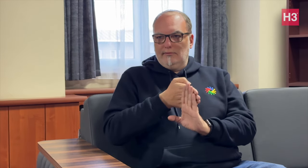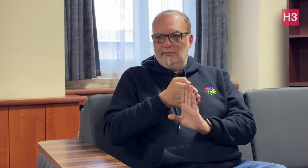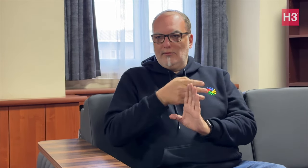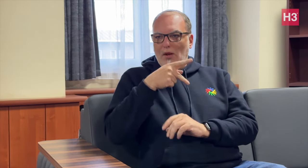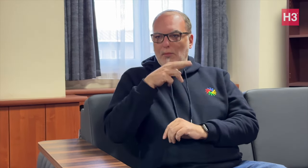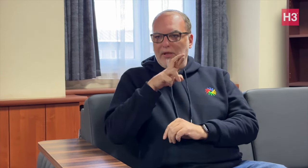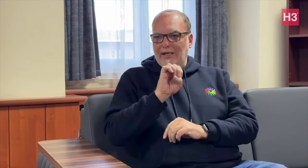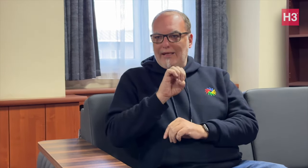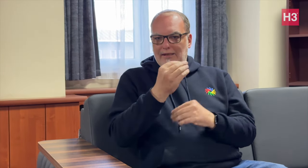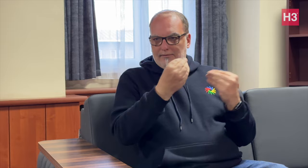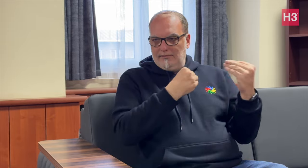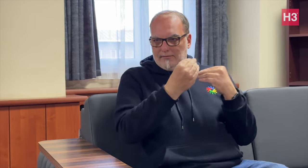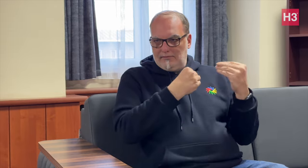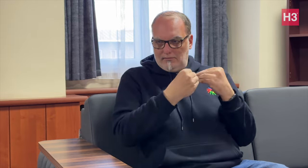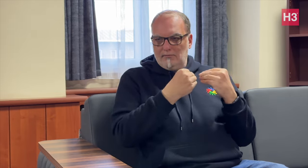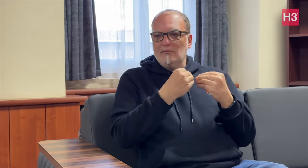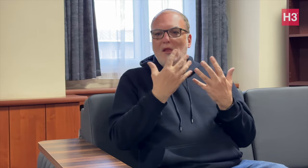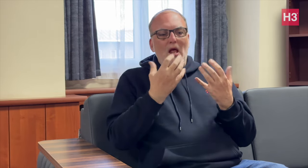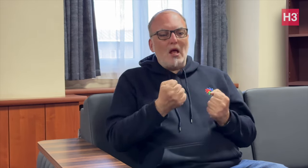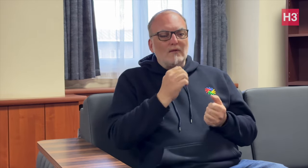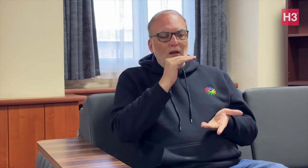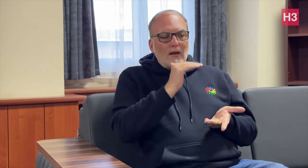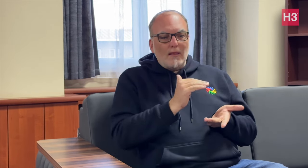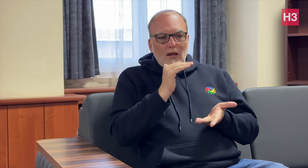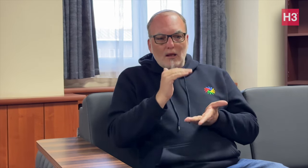proceed the event. Now, if the sports event has fewer than 5